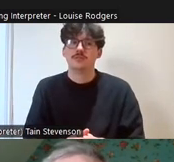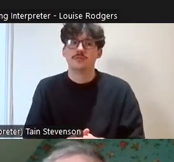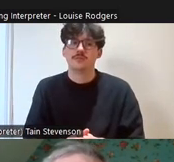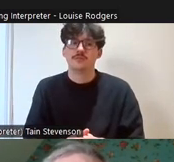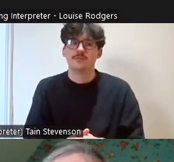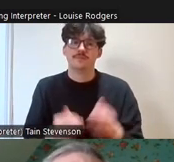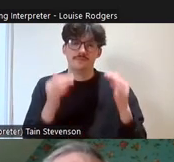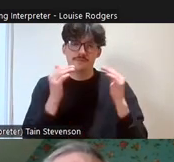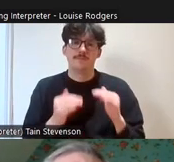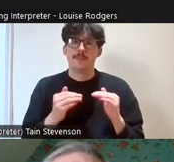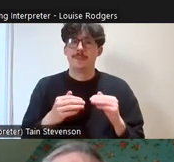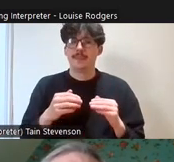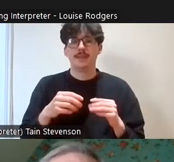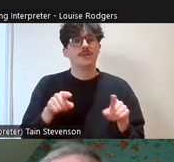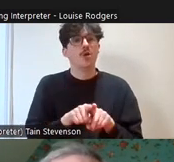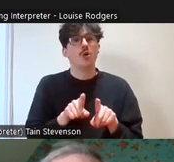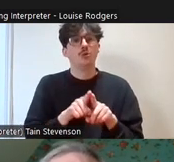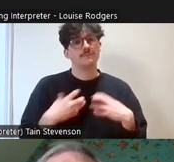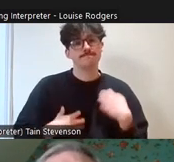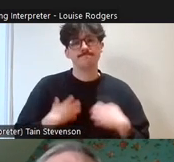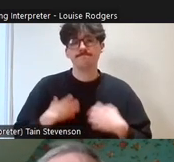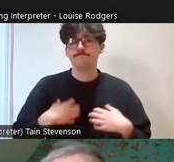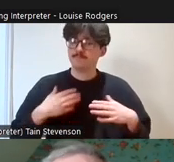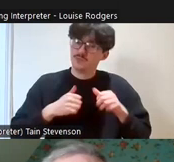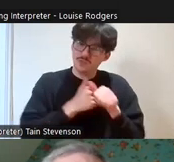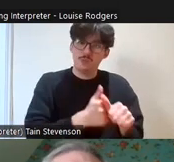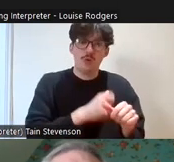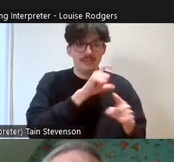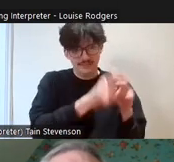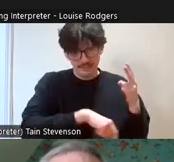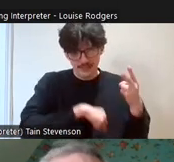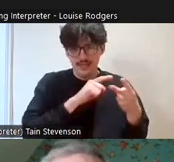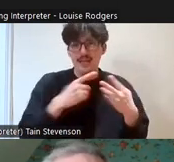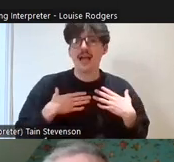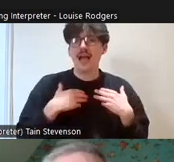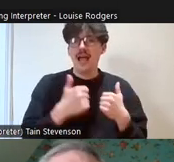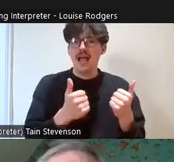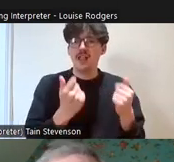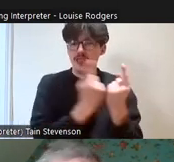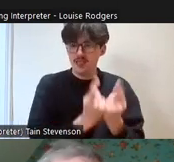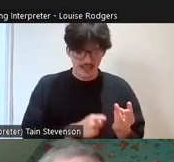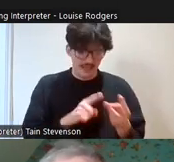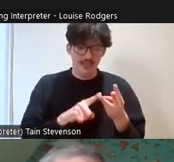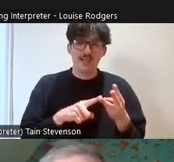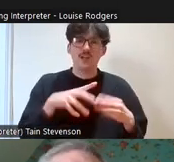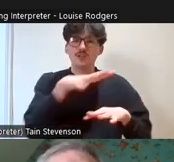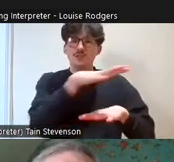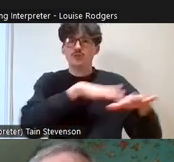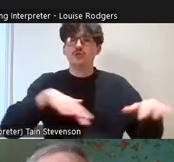to support is disability, health conditions, social isolation because of health conditions, and we've